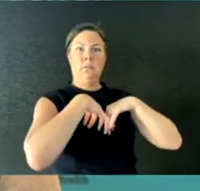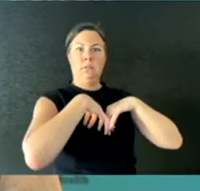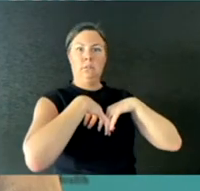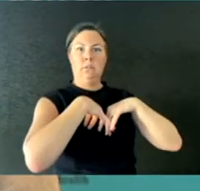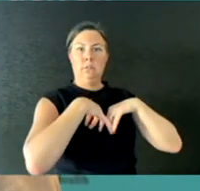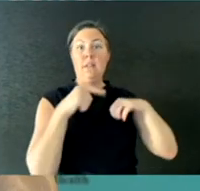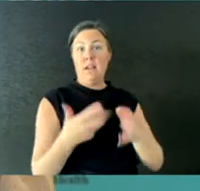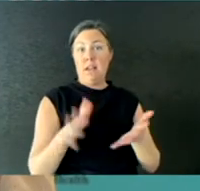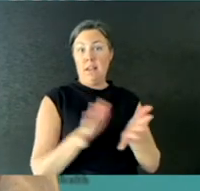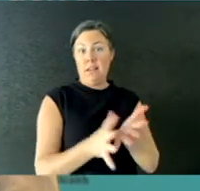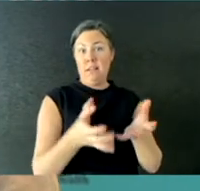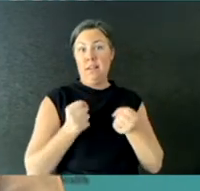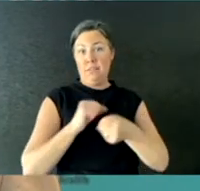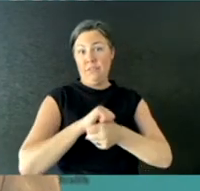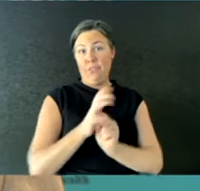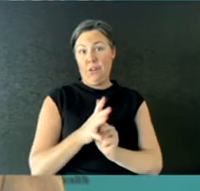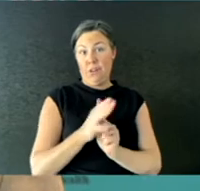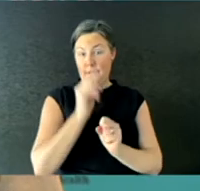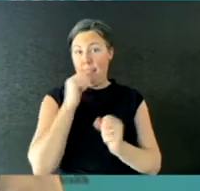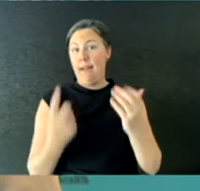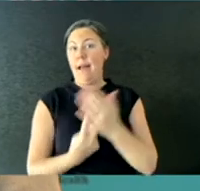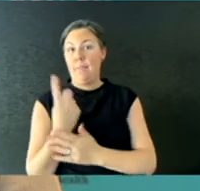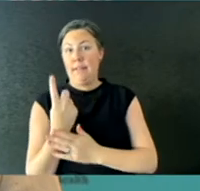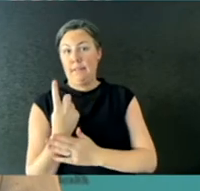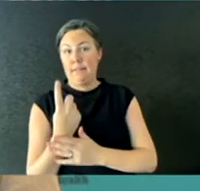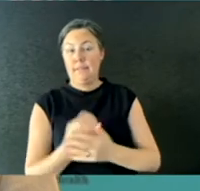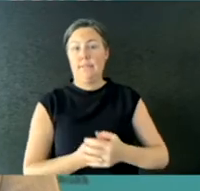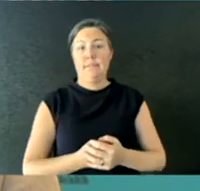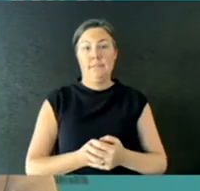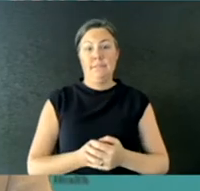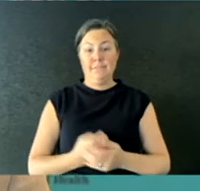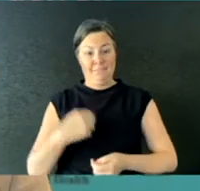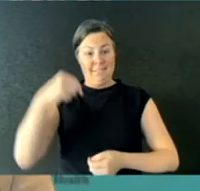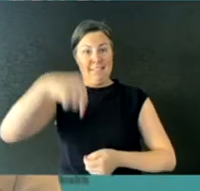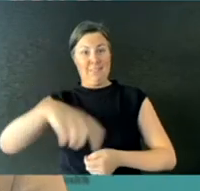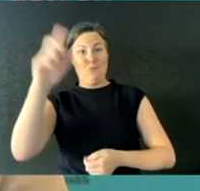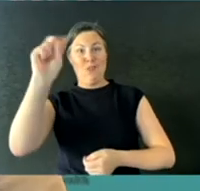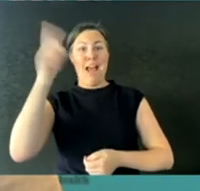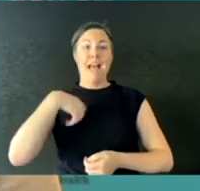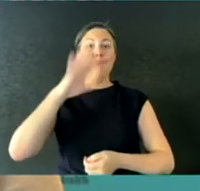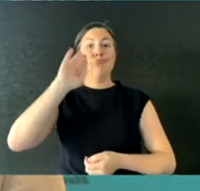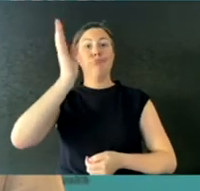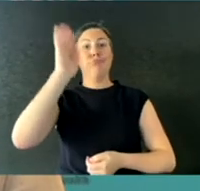So, as I'm speaking to people now in this press conference, about this far away at least,